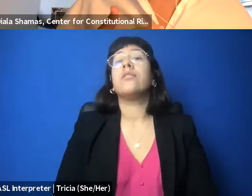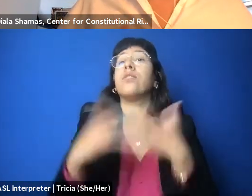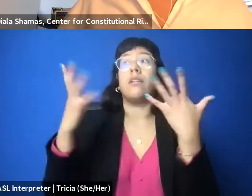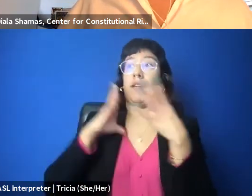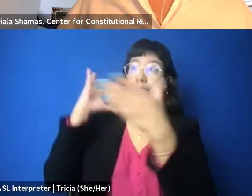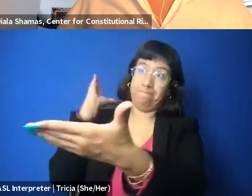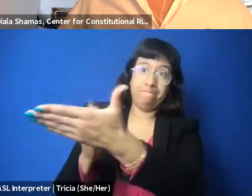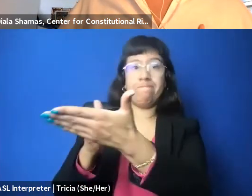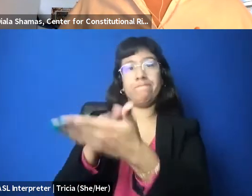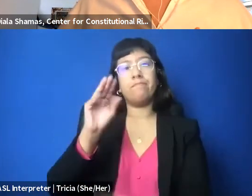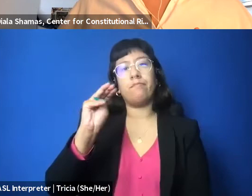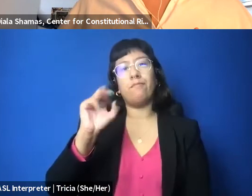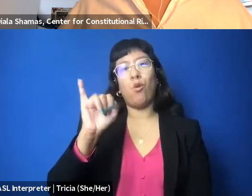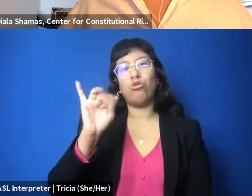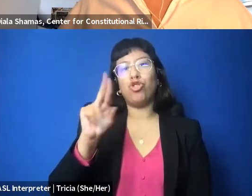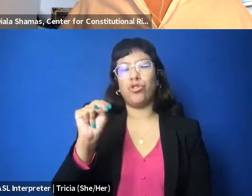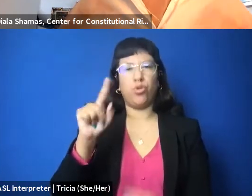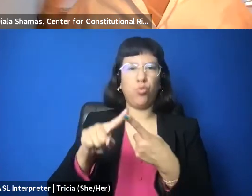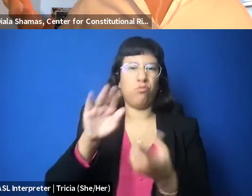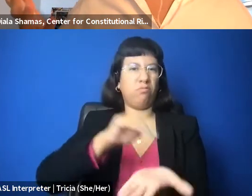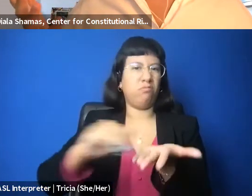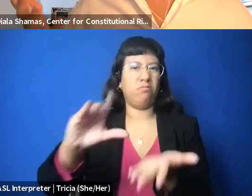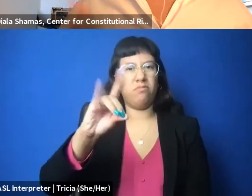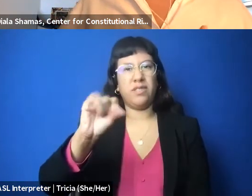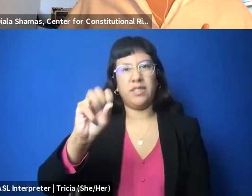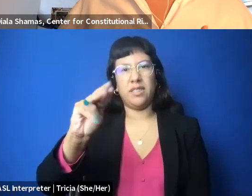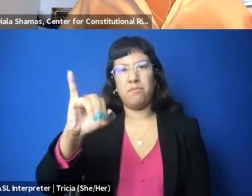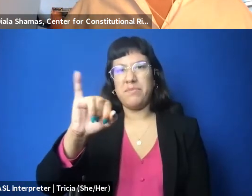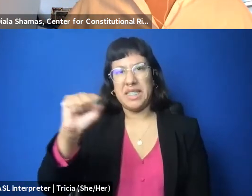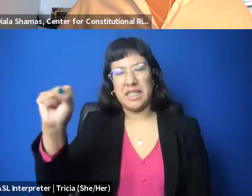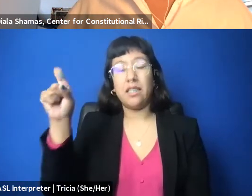the judge agreed and granted the motion to dismiss,